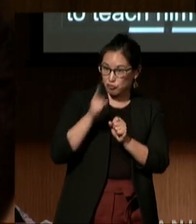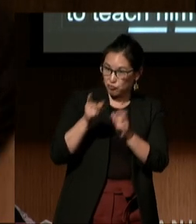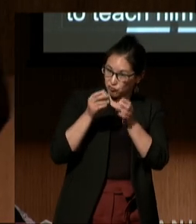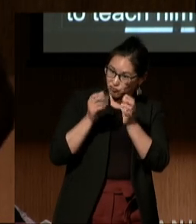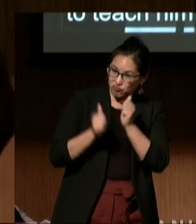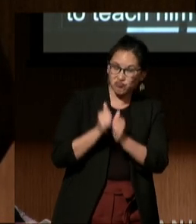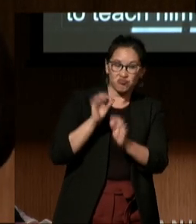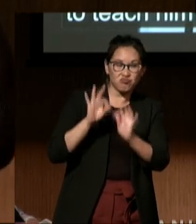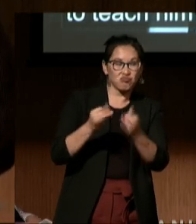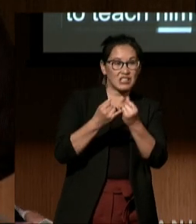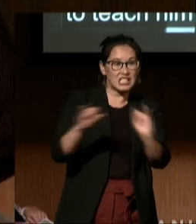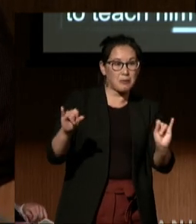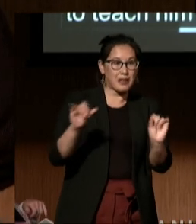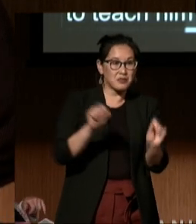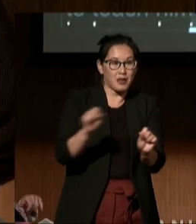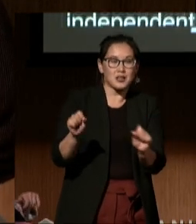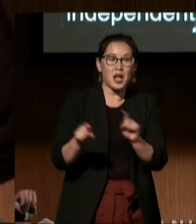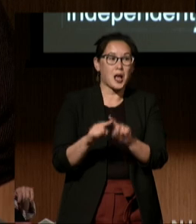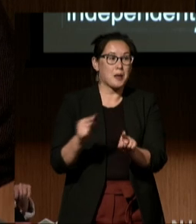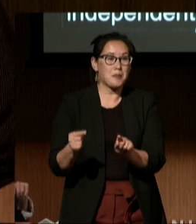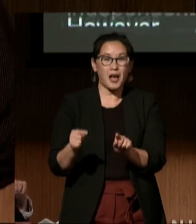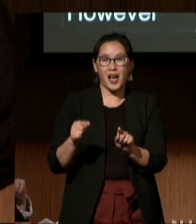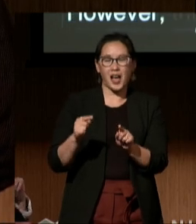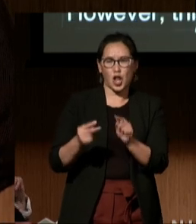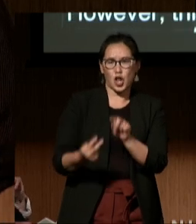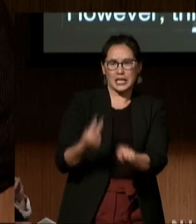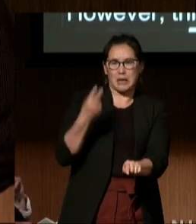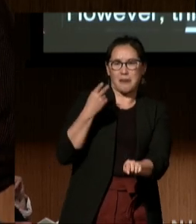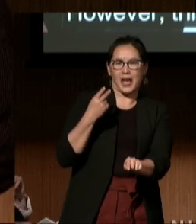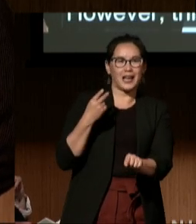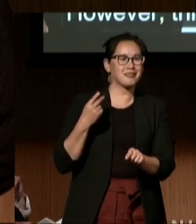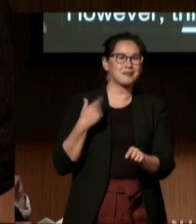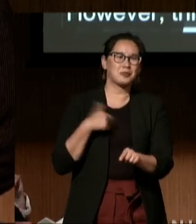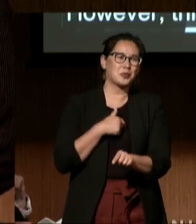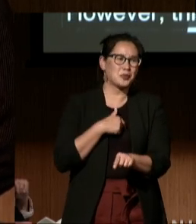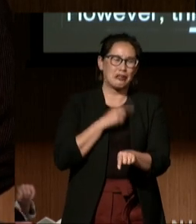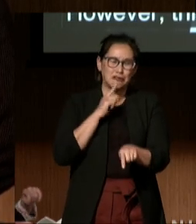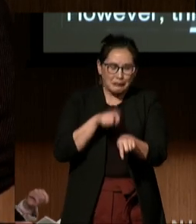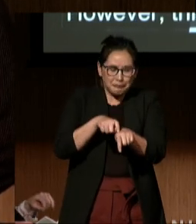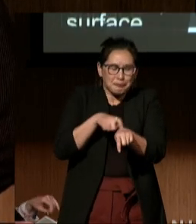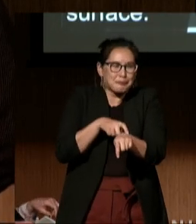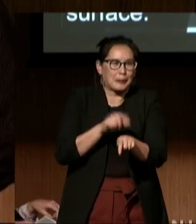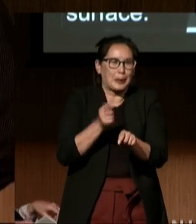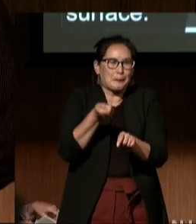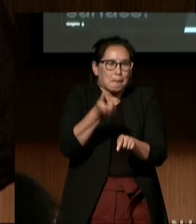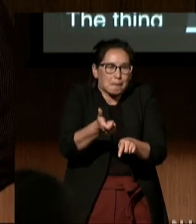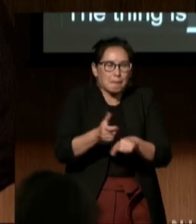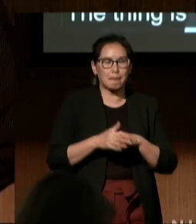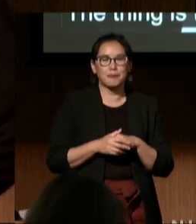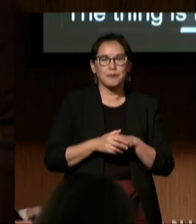However, thinking back, we barely scratched the surface. The thing is that within his family,